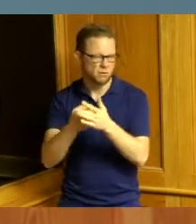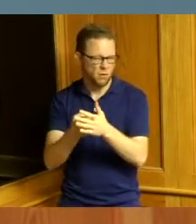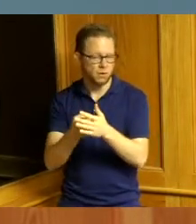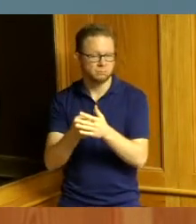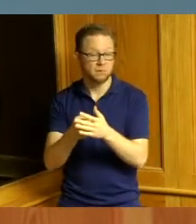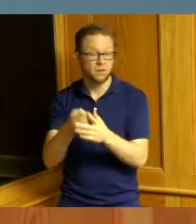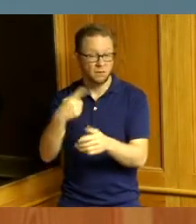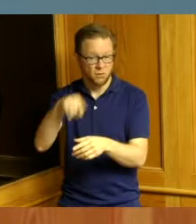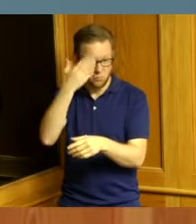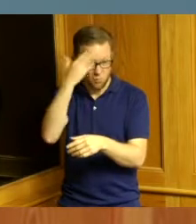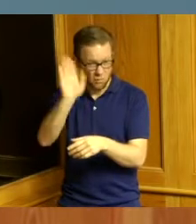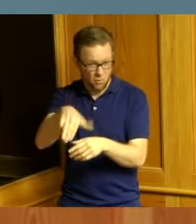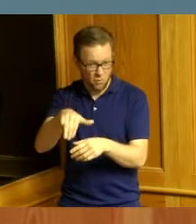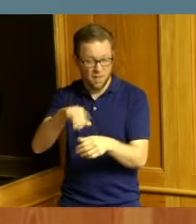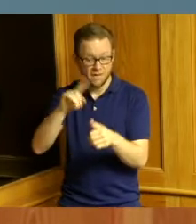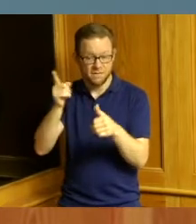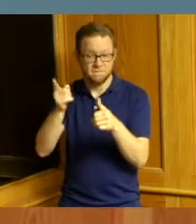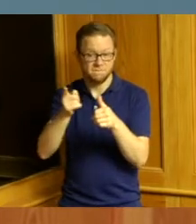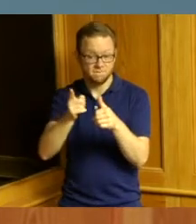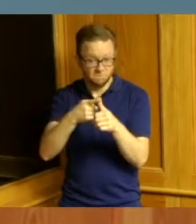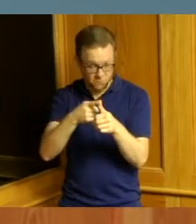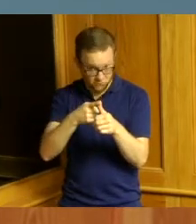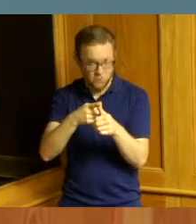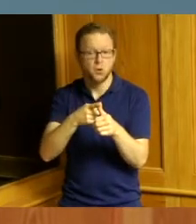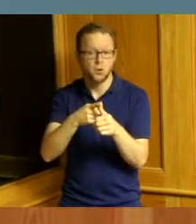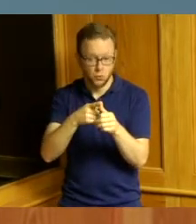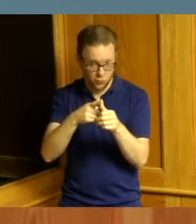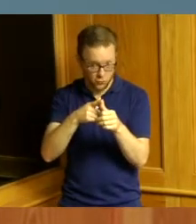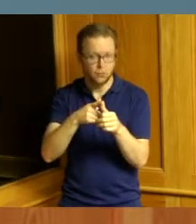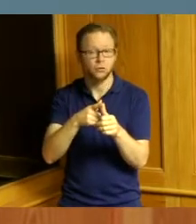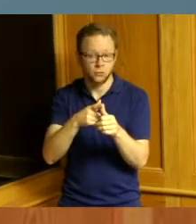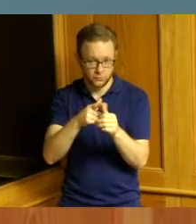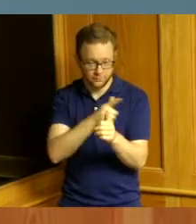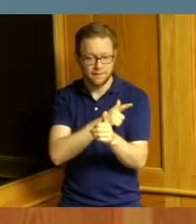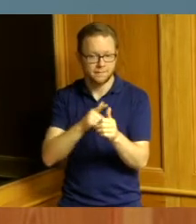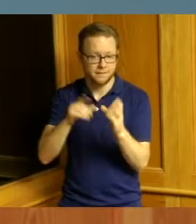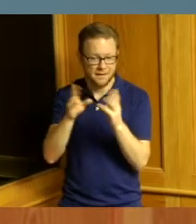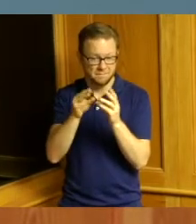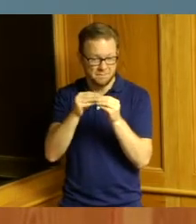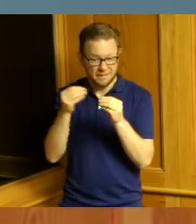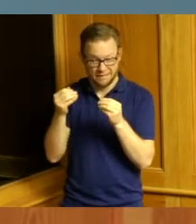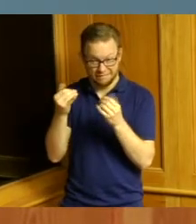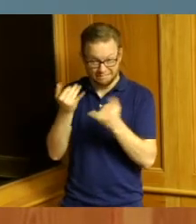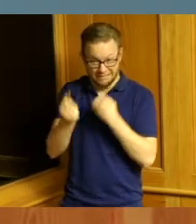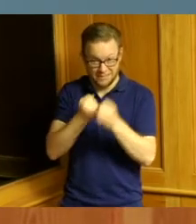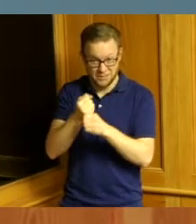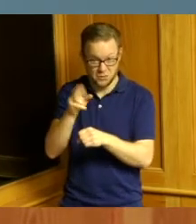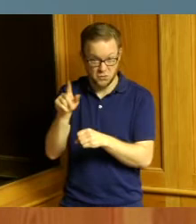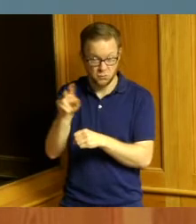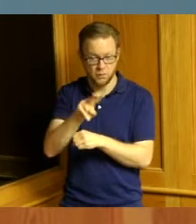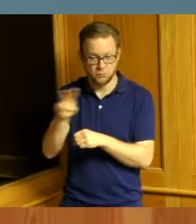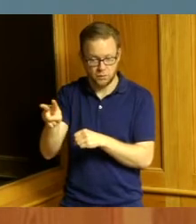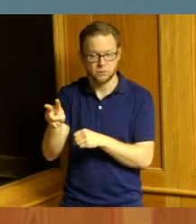know this is our first legislative meeting for 2022. it is certainly my honor to serve